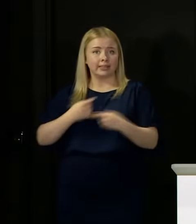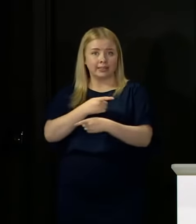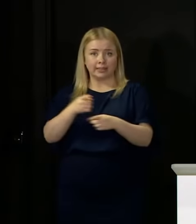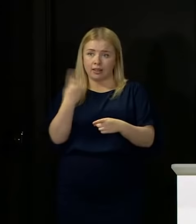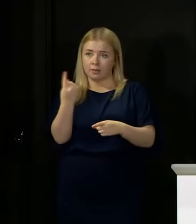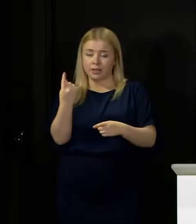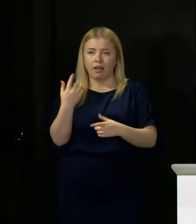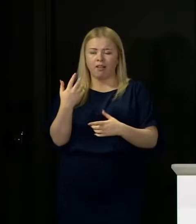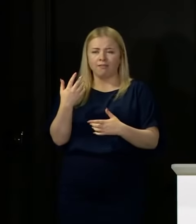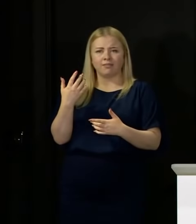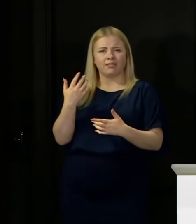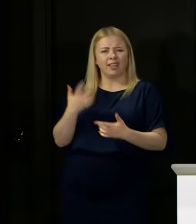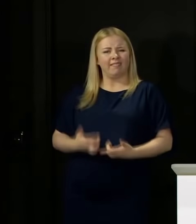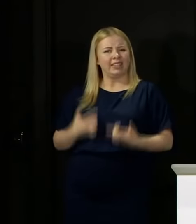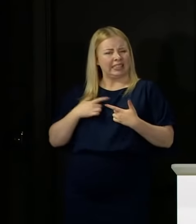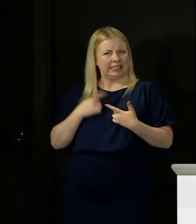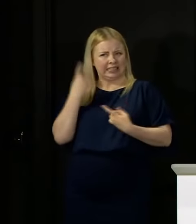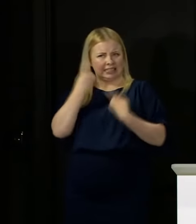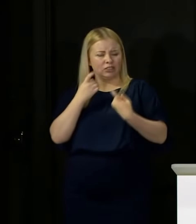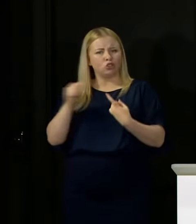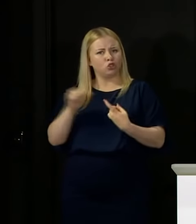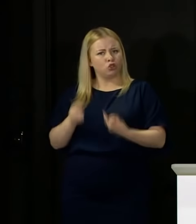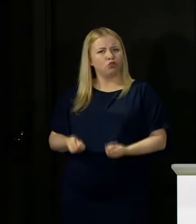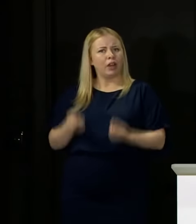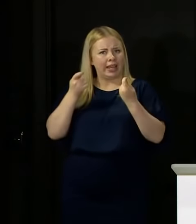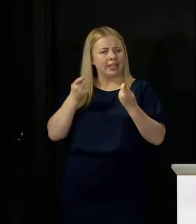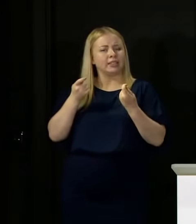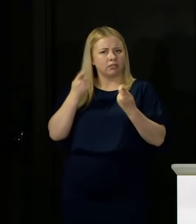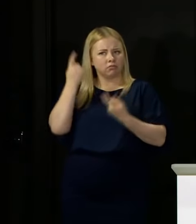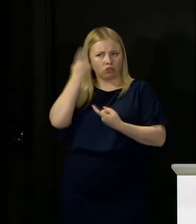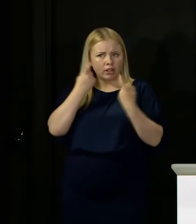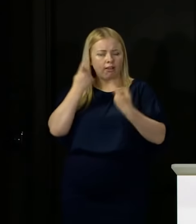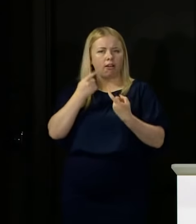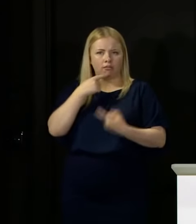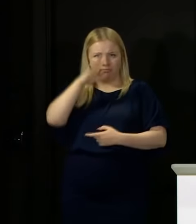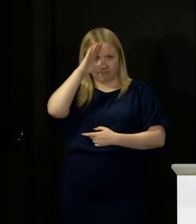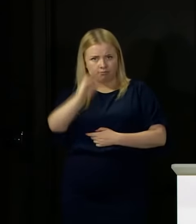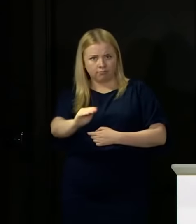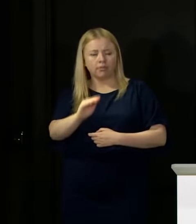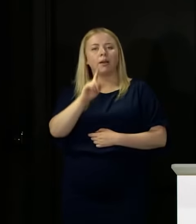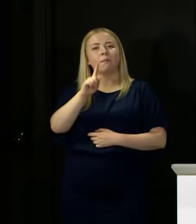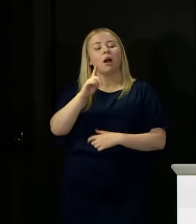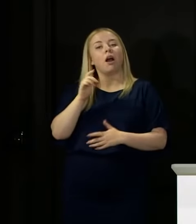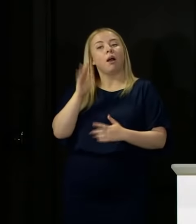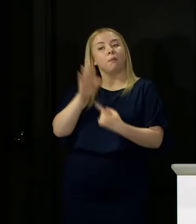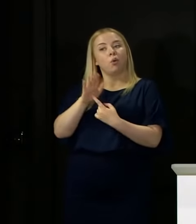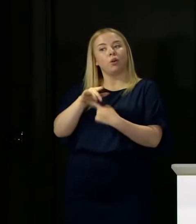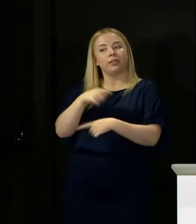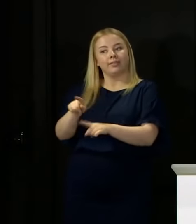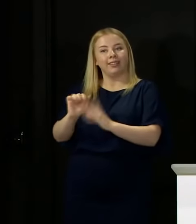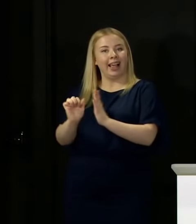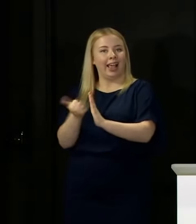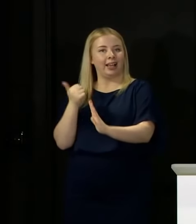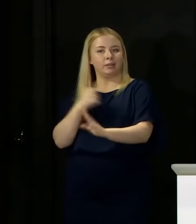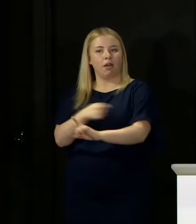they should raise those concerns. But it's really important that we allow the experts on the ground to manage these incidents